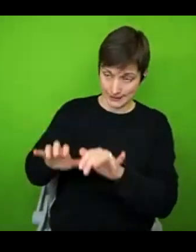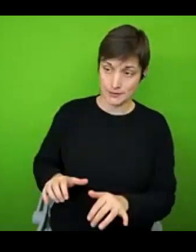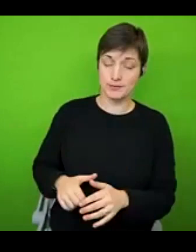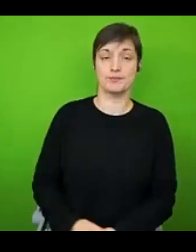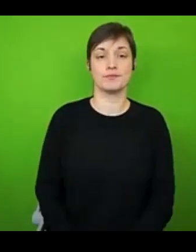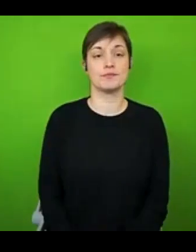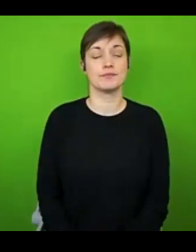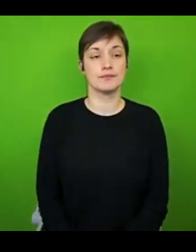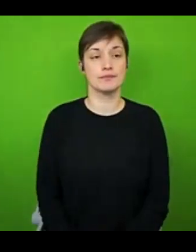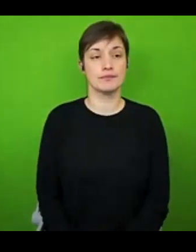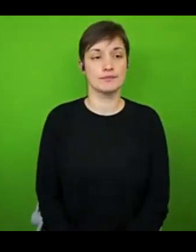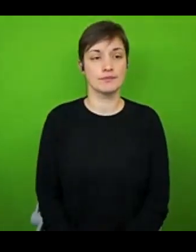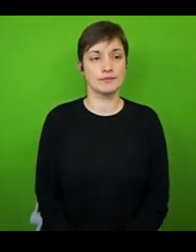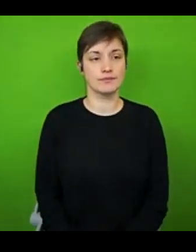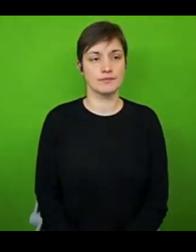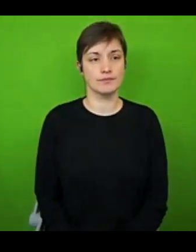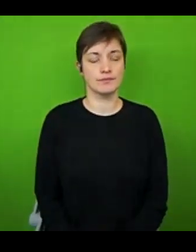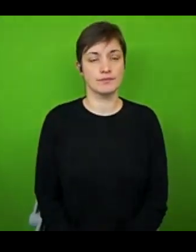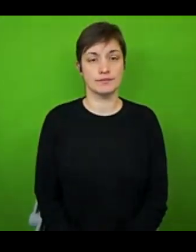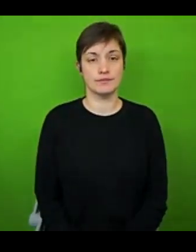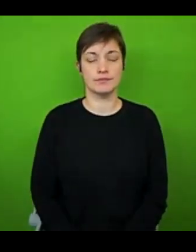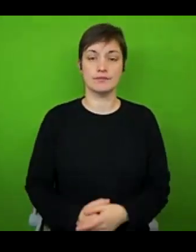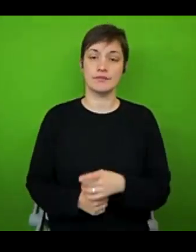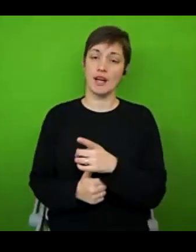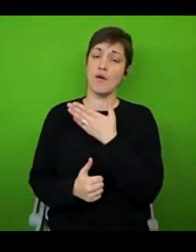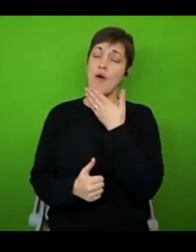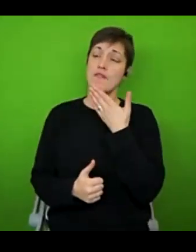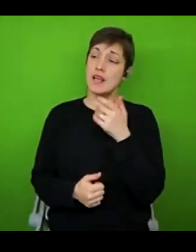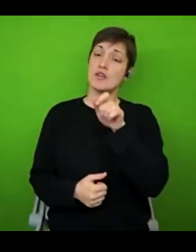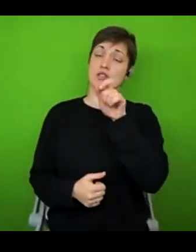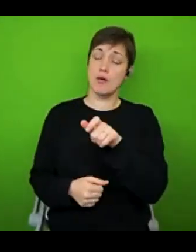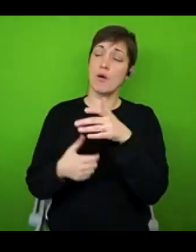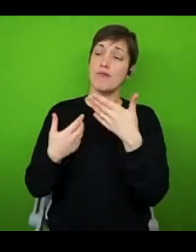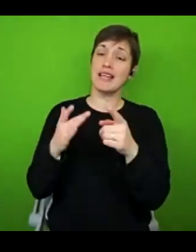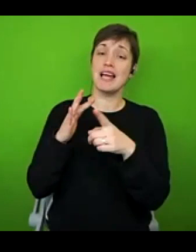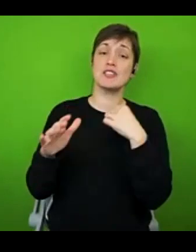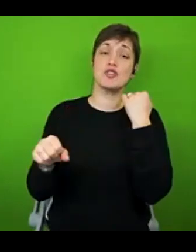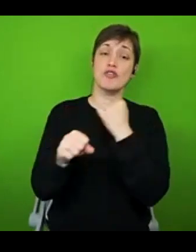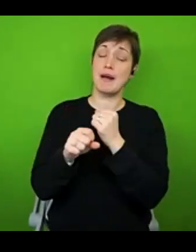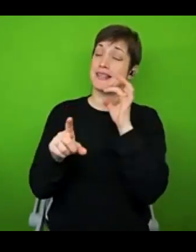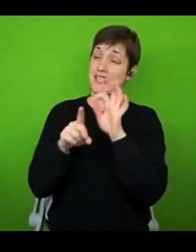I'm, oh, that's really lovely. Somebody has put their Instagram details in the chat. So if anybody else wants to do